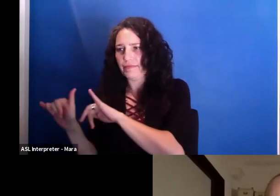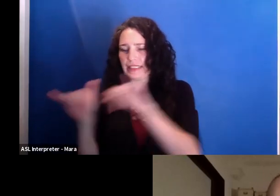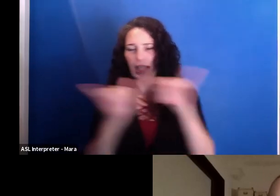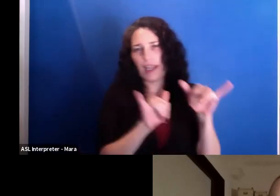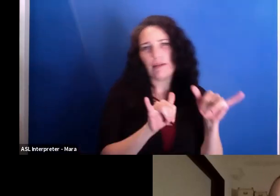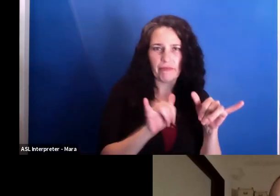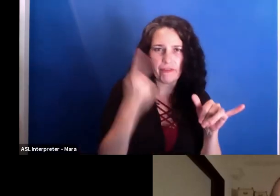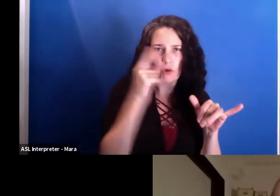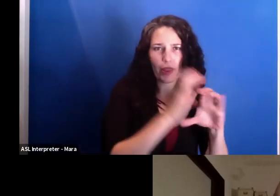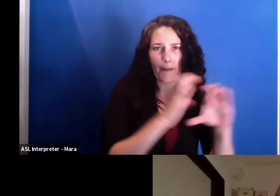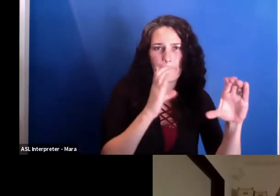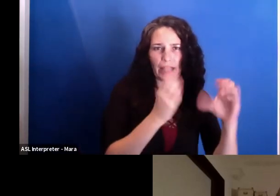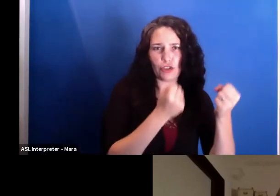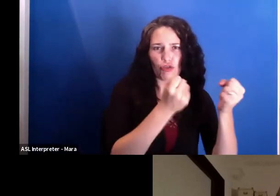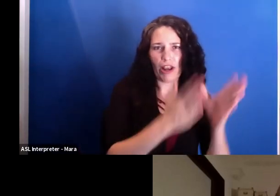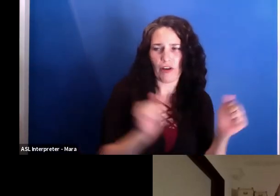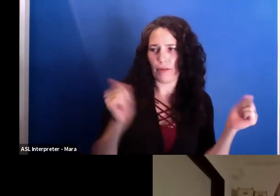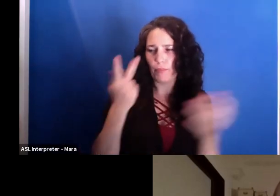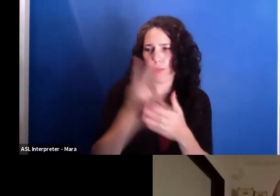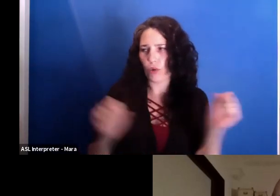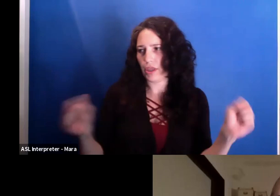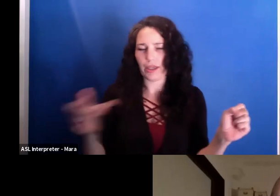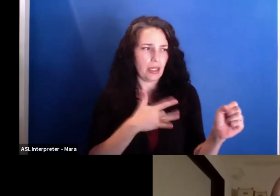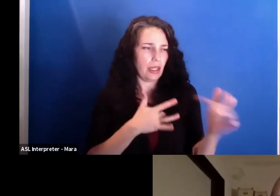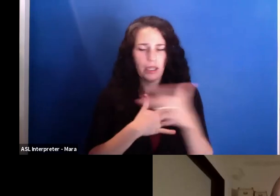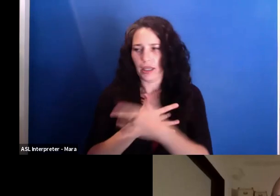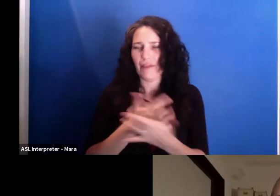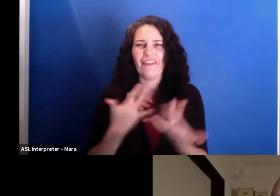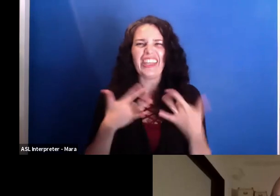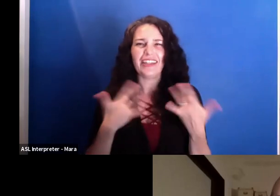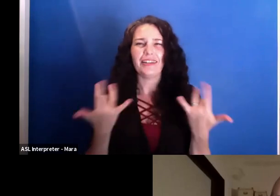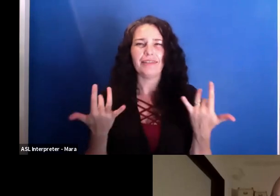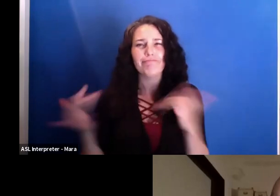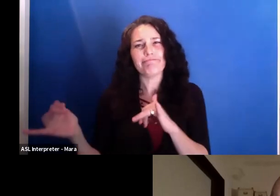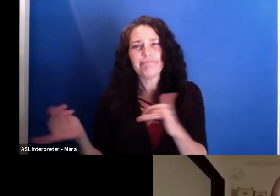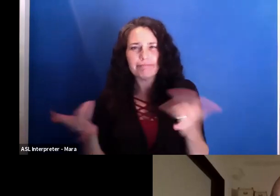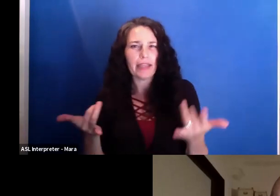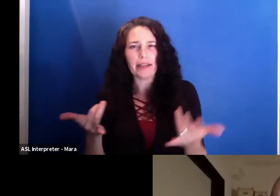I really think film and art has to work for everybody.